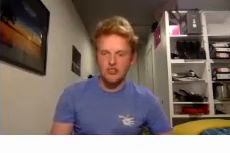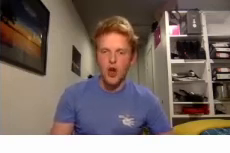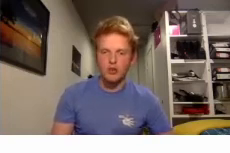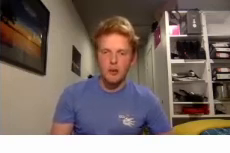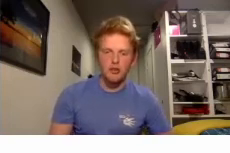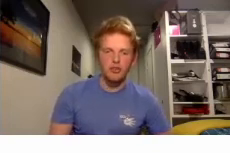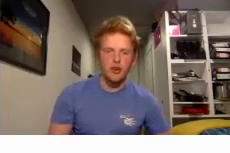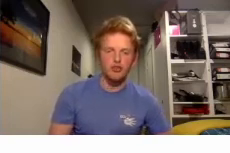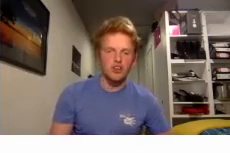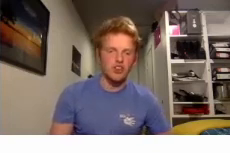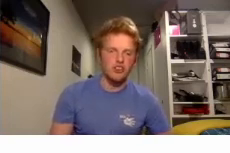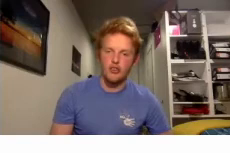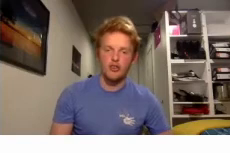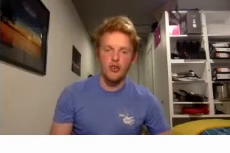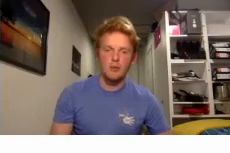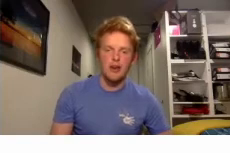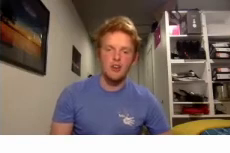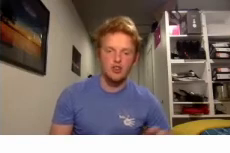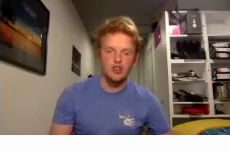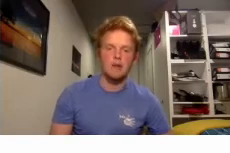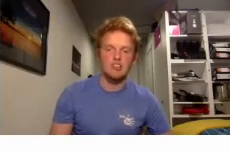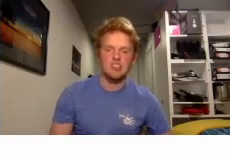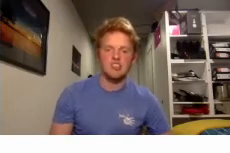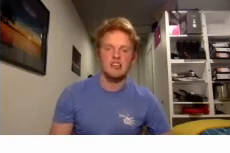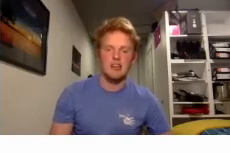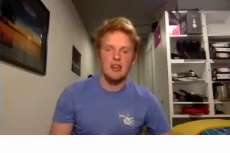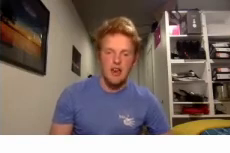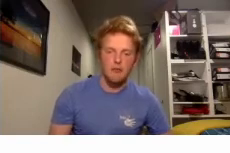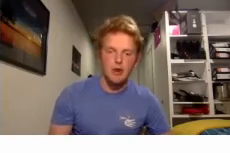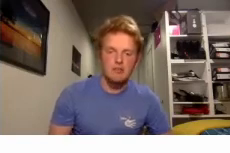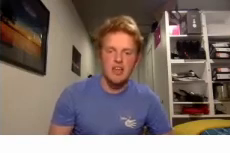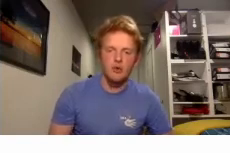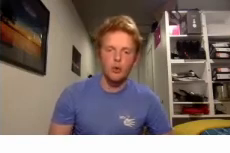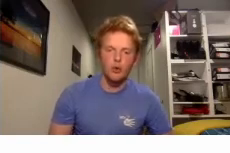only open to first years and it's just a great way to shape the society and represent all the